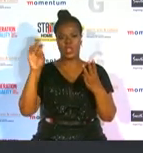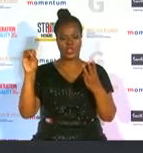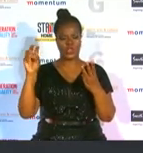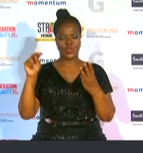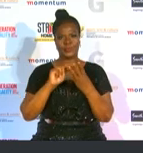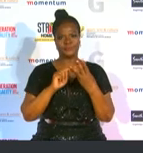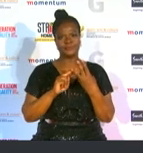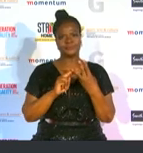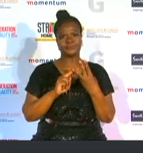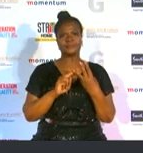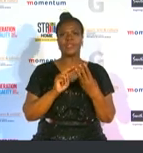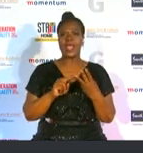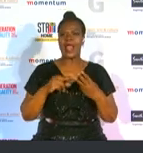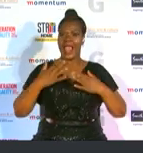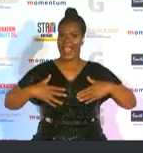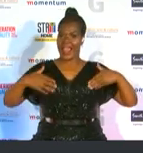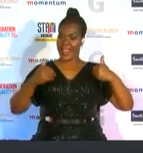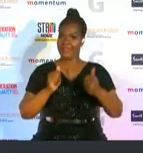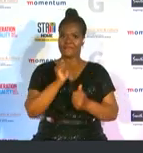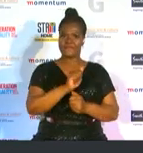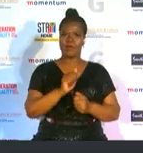has dedicated her life to the game of crickets